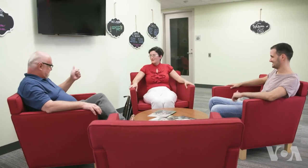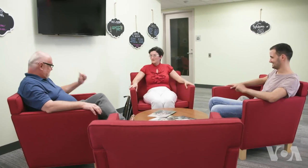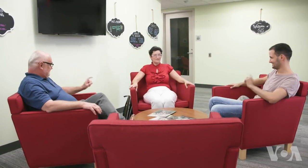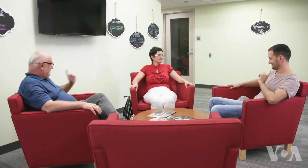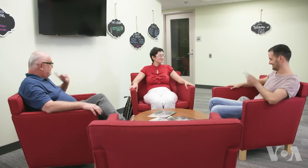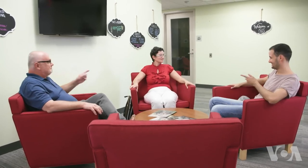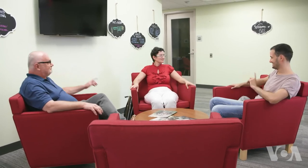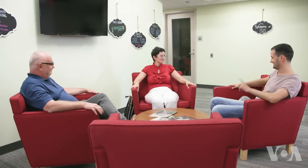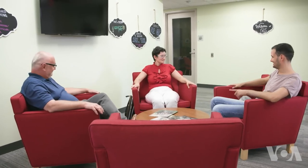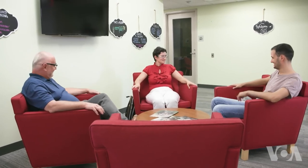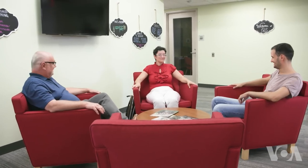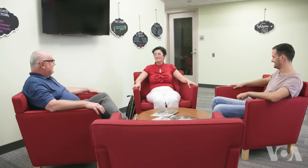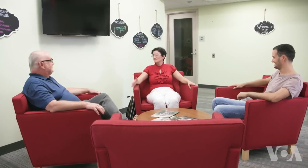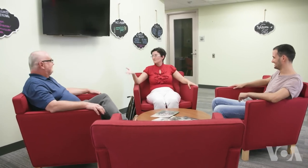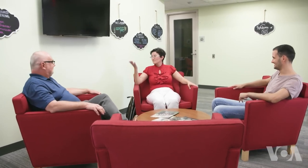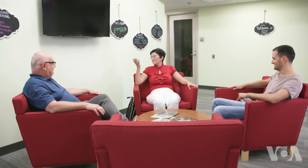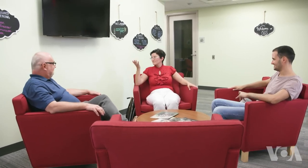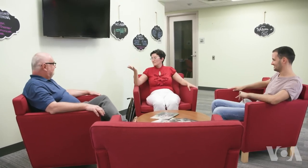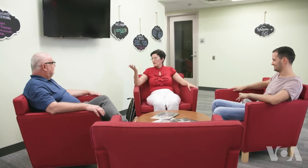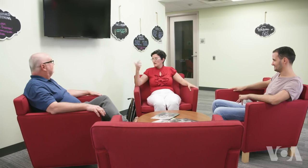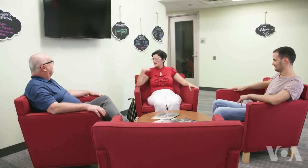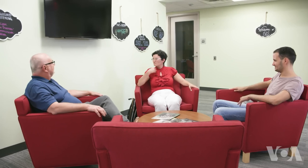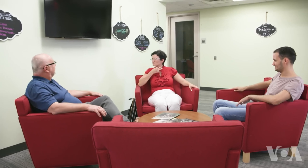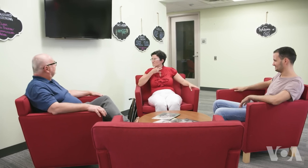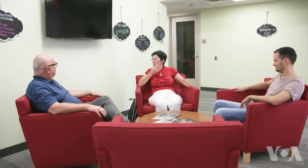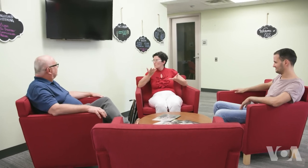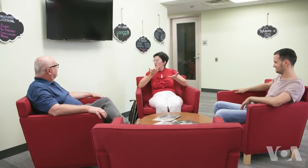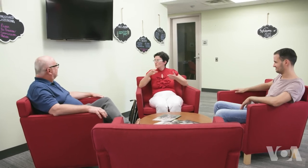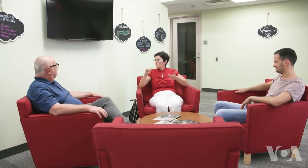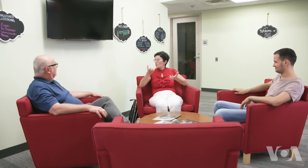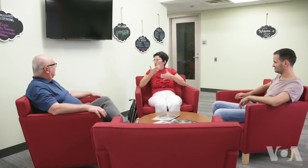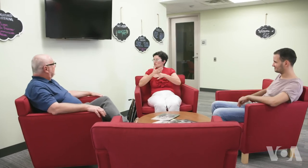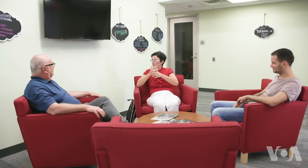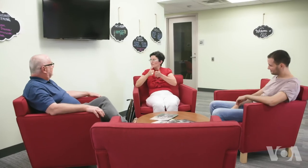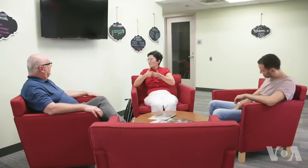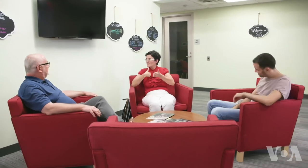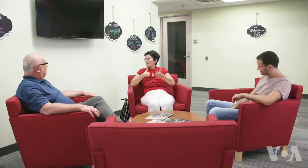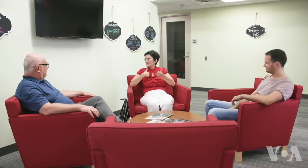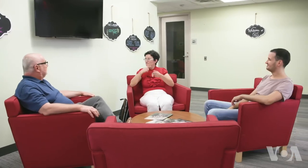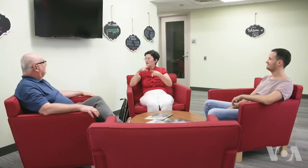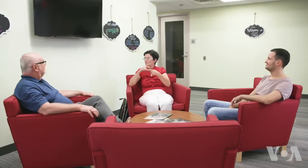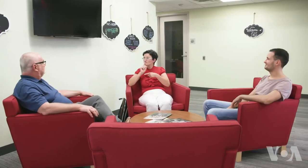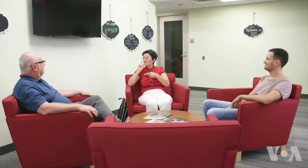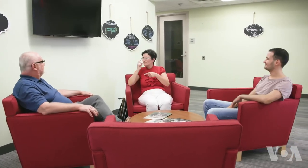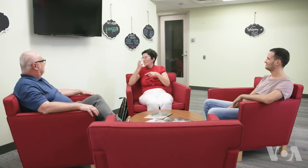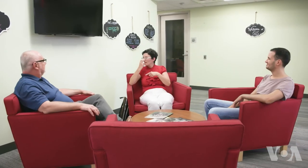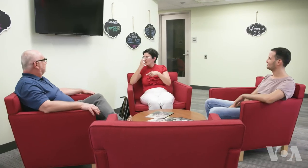Sure So, I am curious of what’s new about the DeafBlind interpreting.